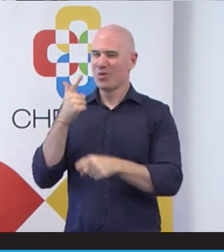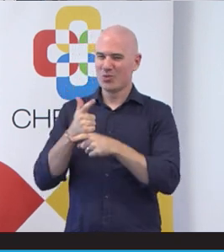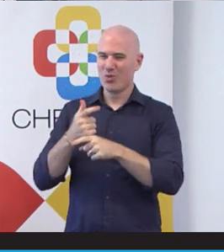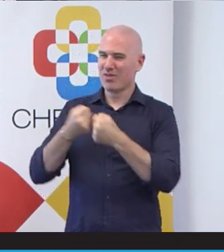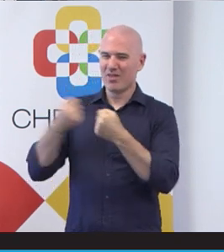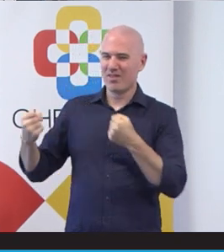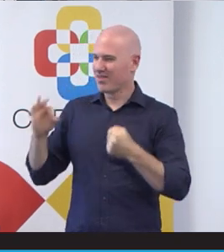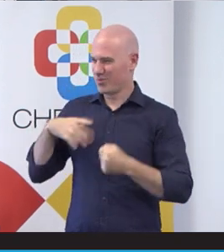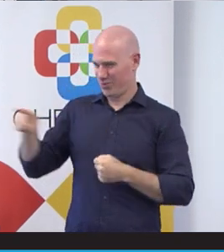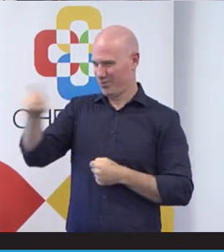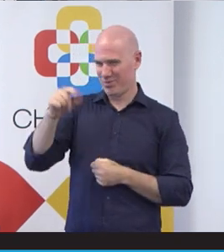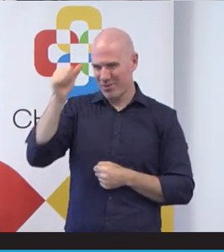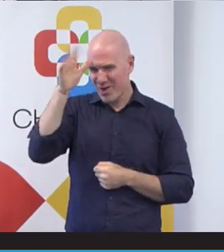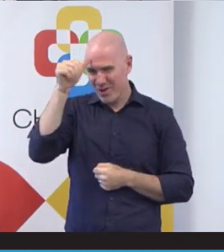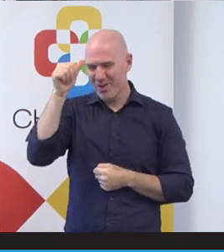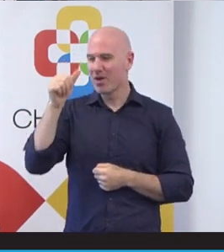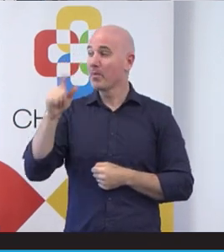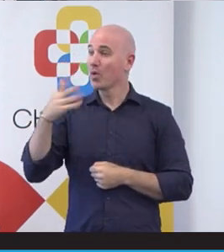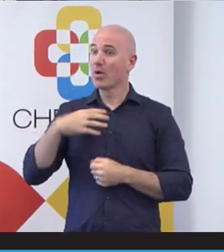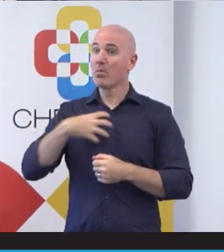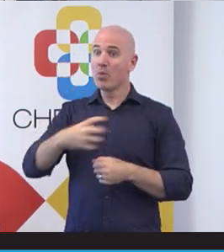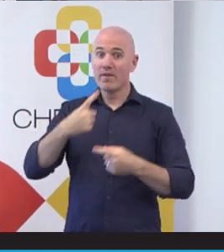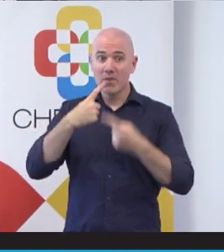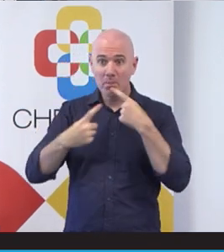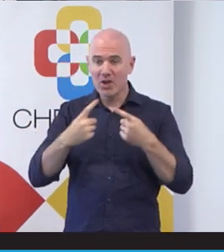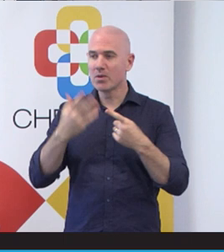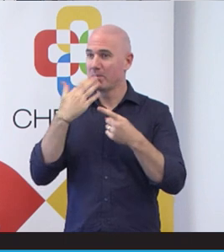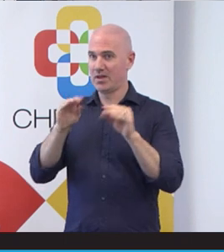if you do want some more information, just put it in the chat box and we can